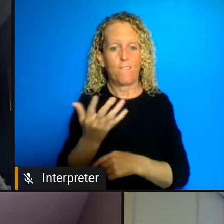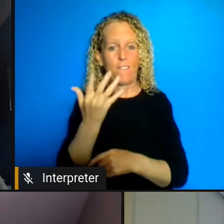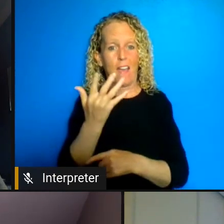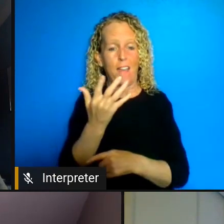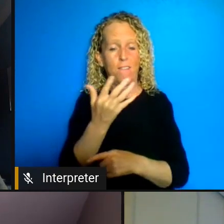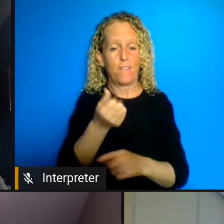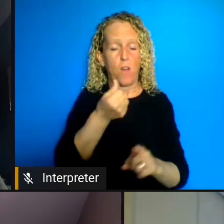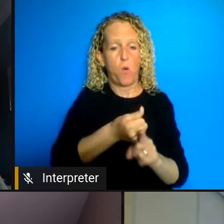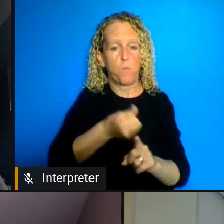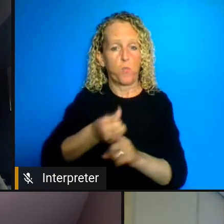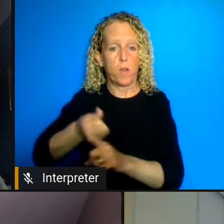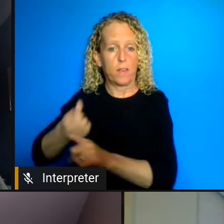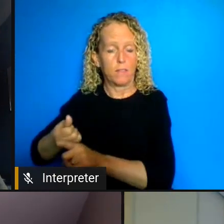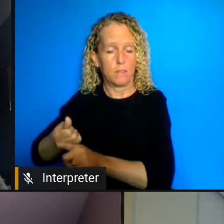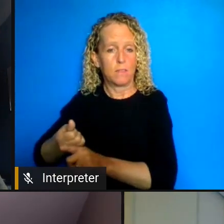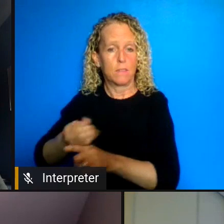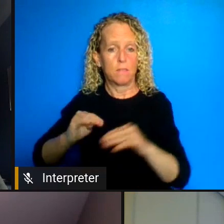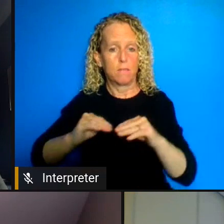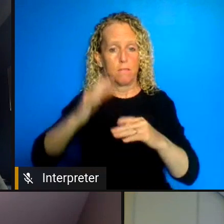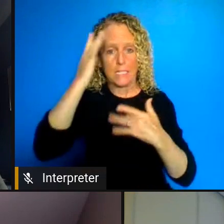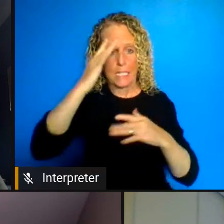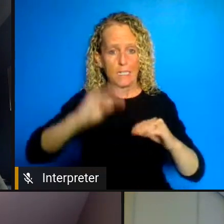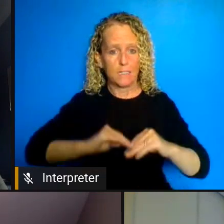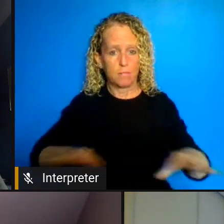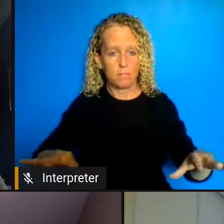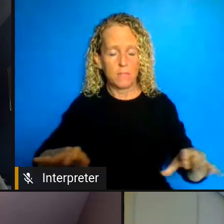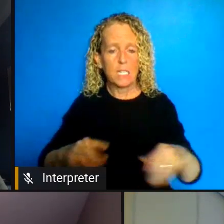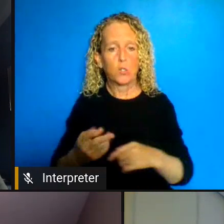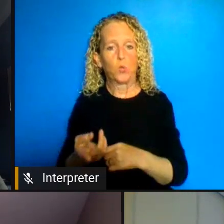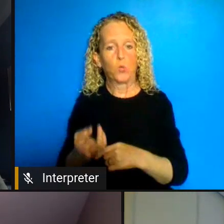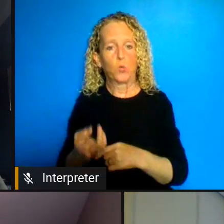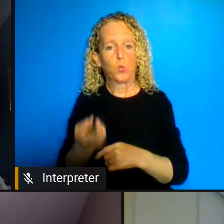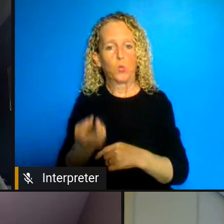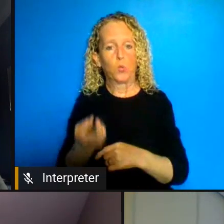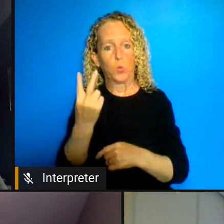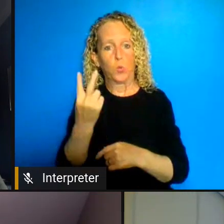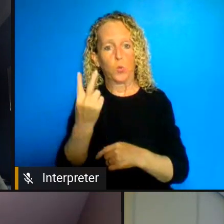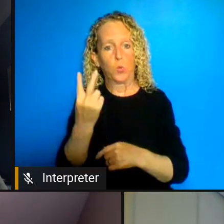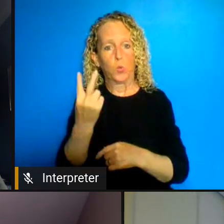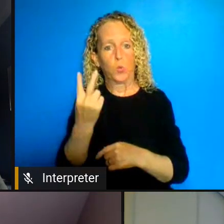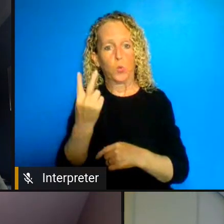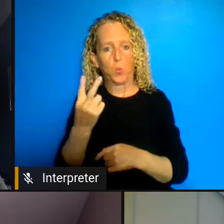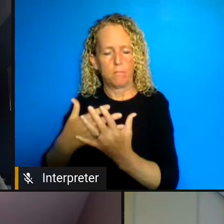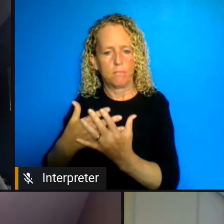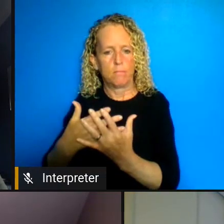now there aren't very many that are like five in the whole Canada so nearly half